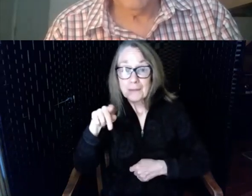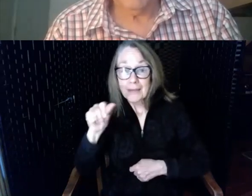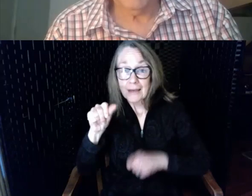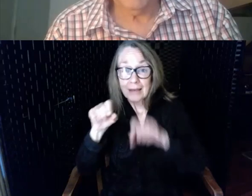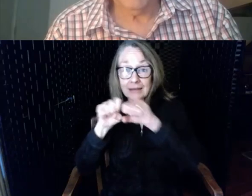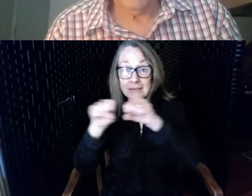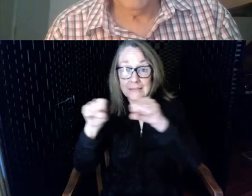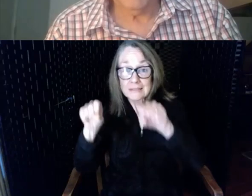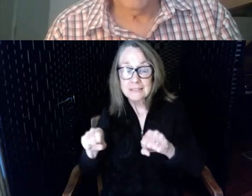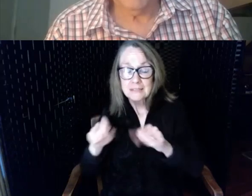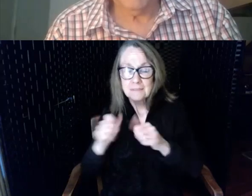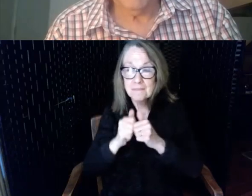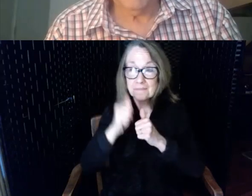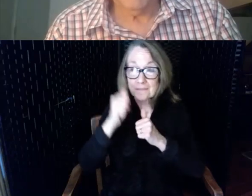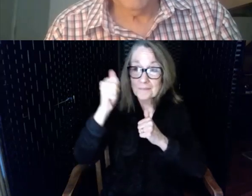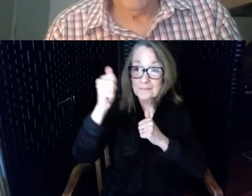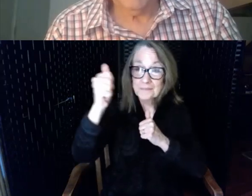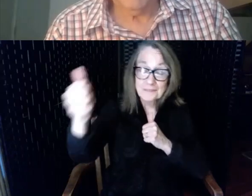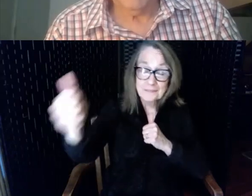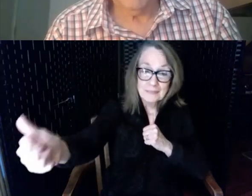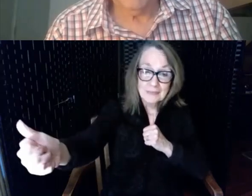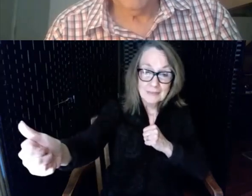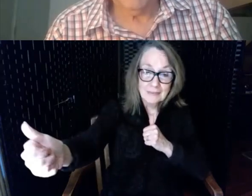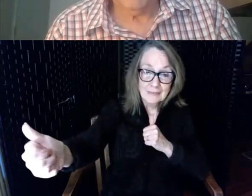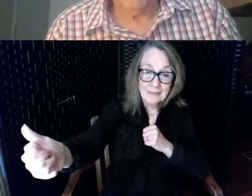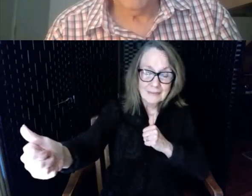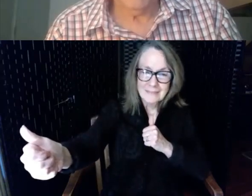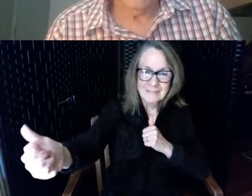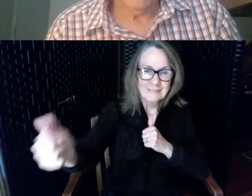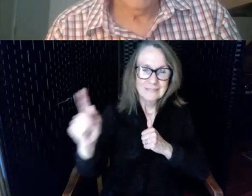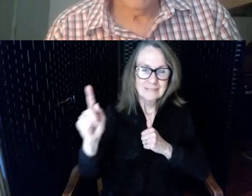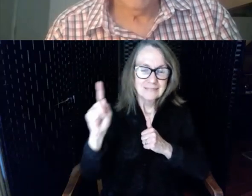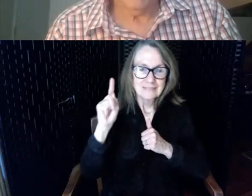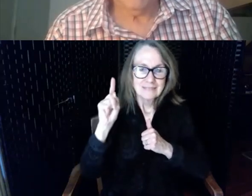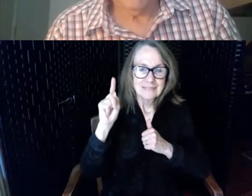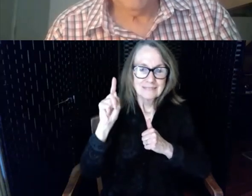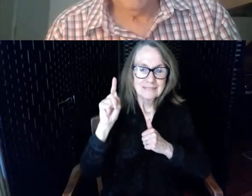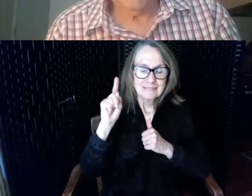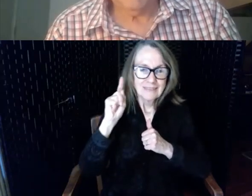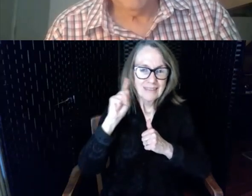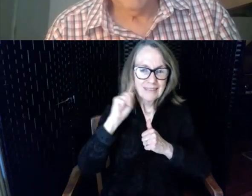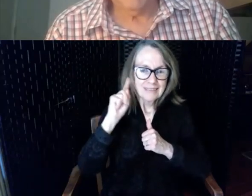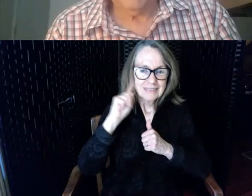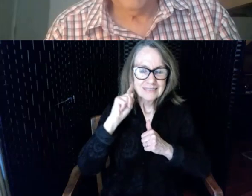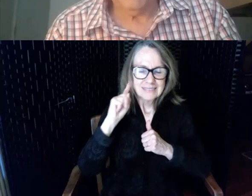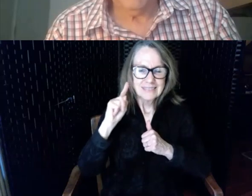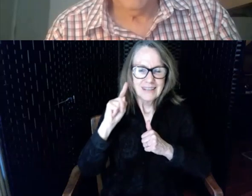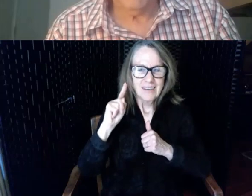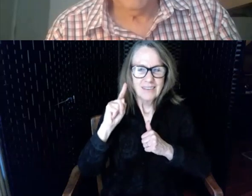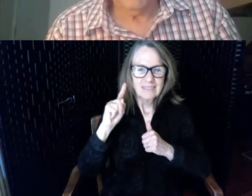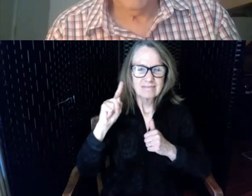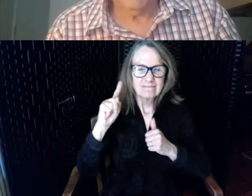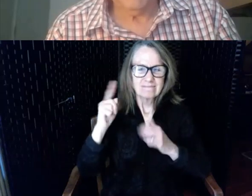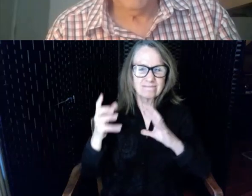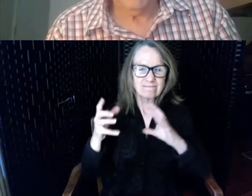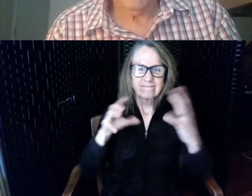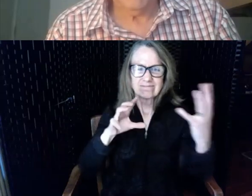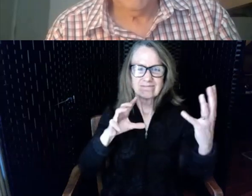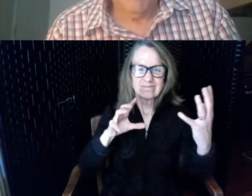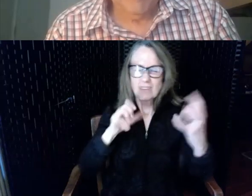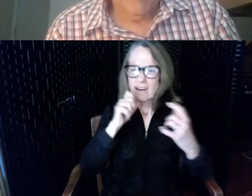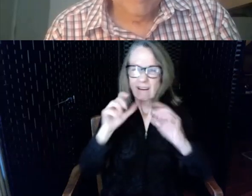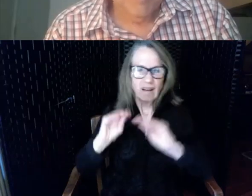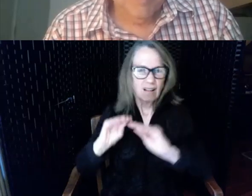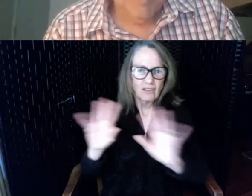far away from the public speaker the sound speaker the sound is degraded this